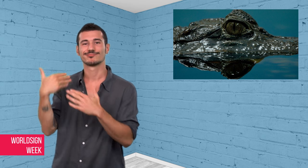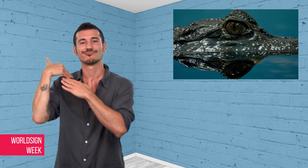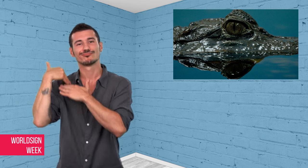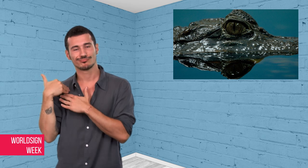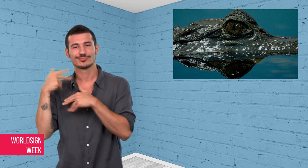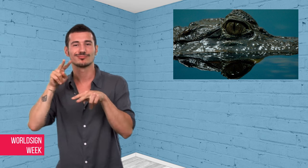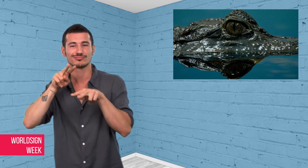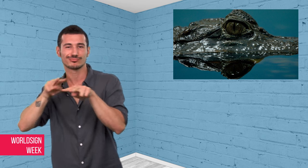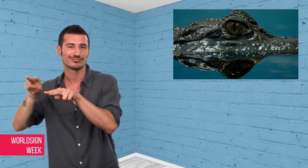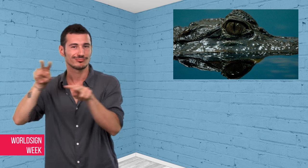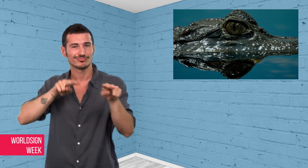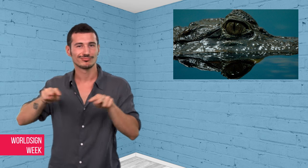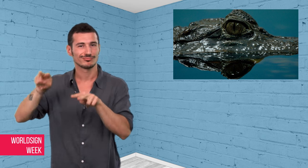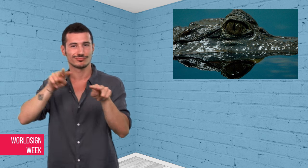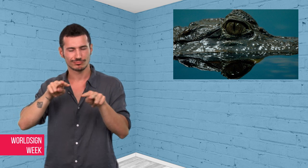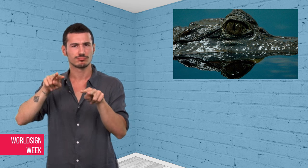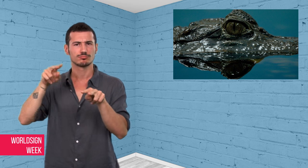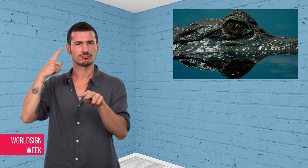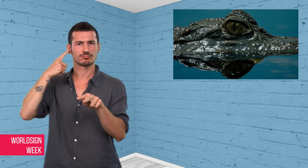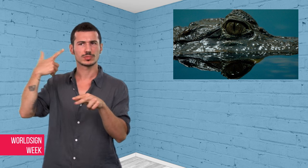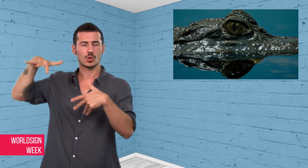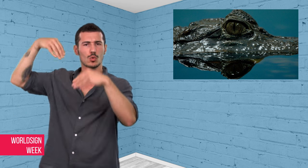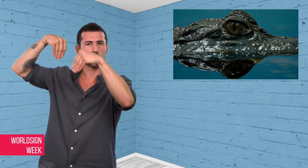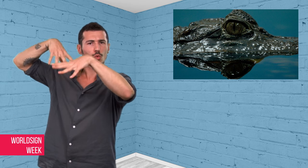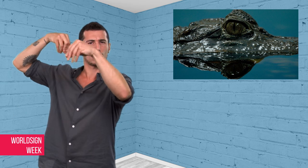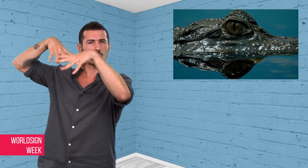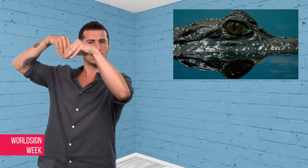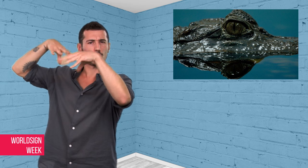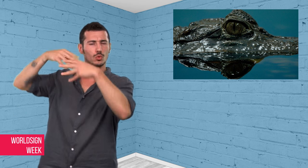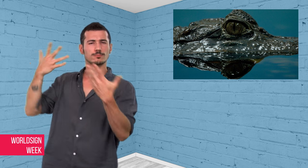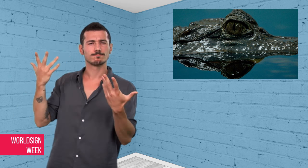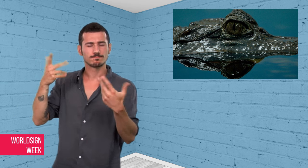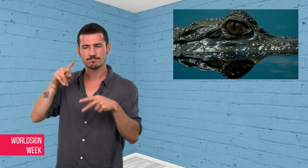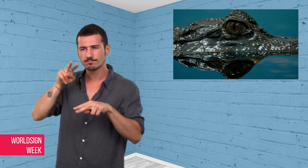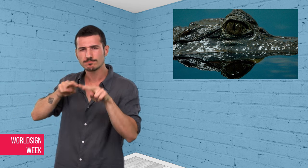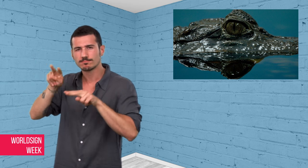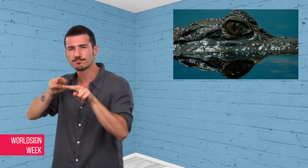Humpty Doo, Australia heard alarms go off.